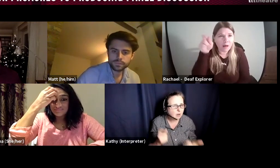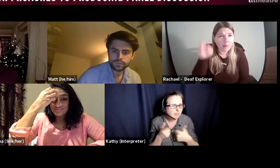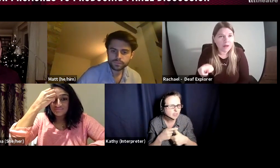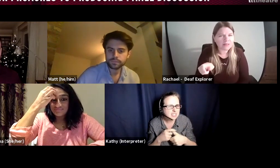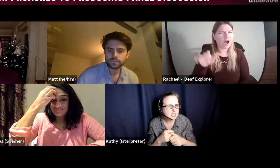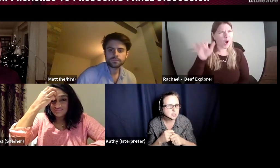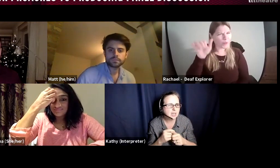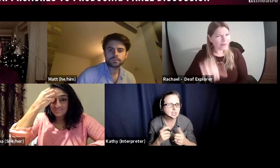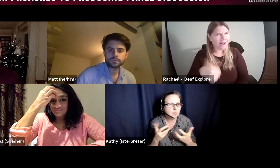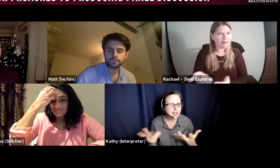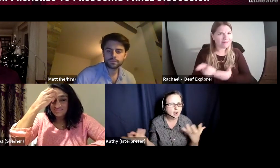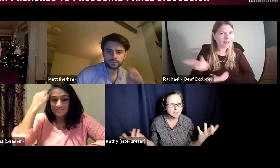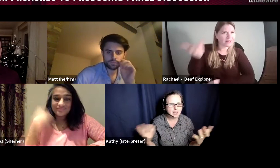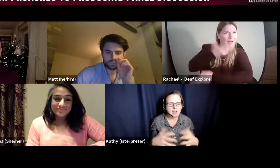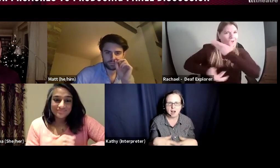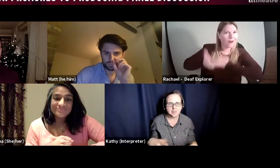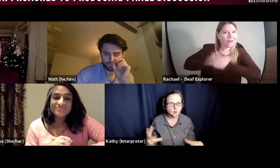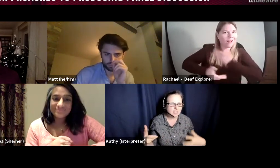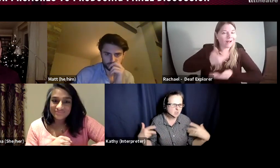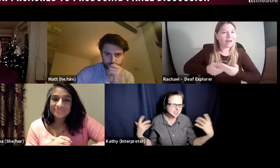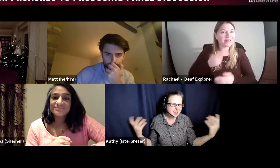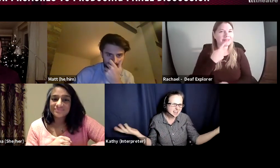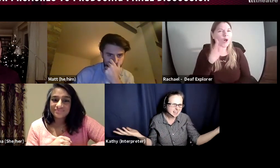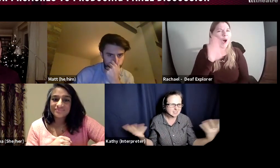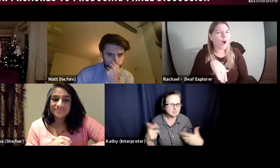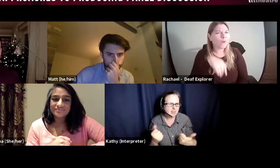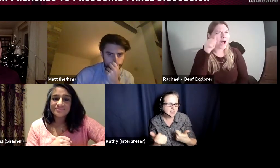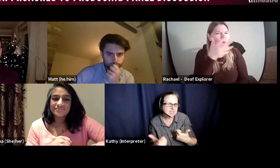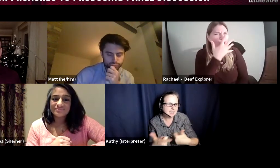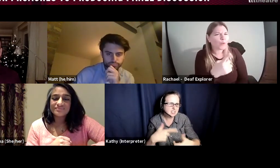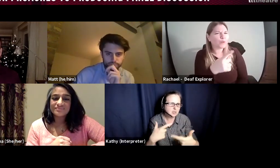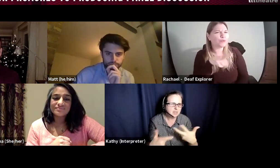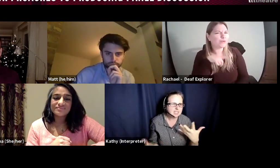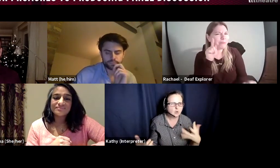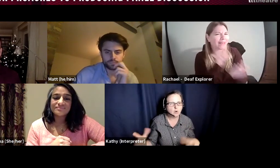I've got this issue, can you help me? And they are always oh yes, I've done this, let's do this, or